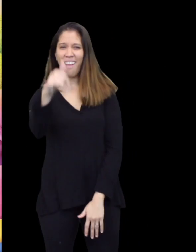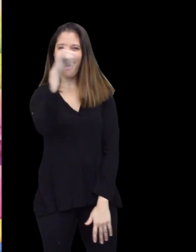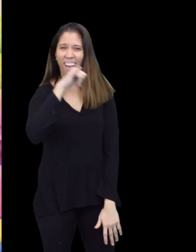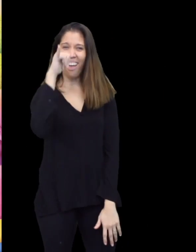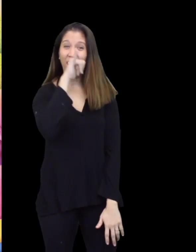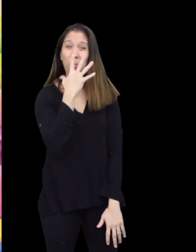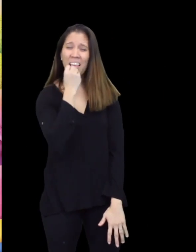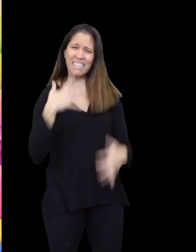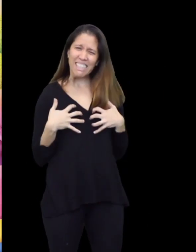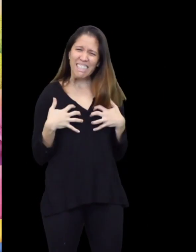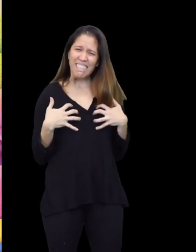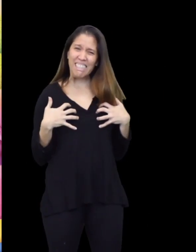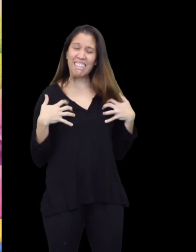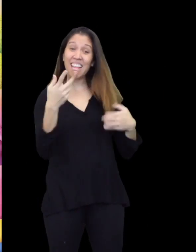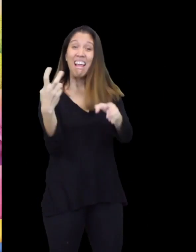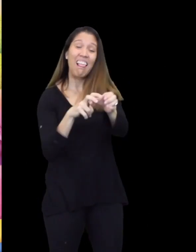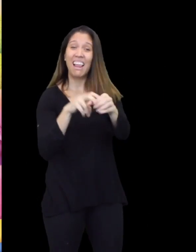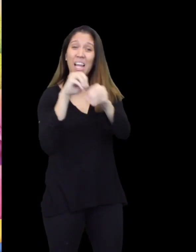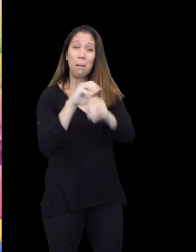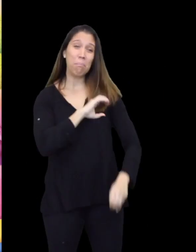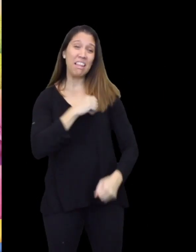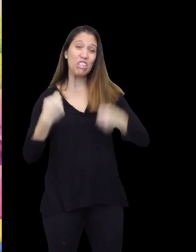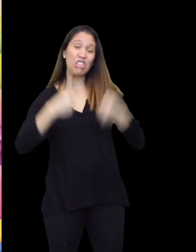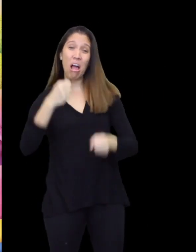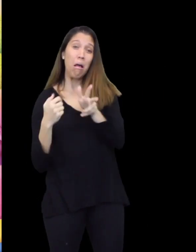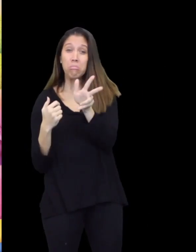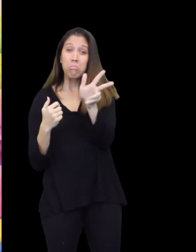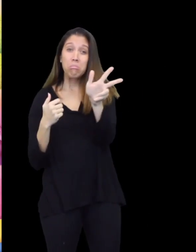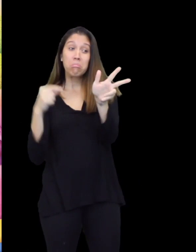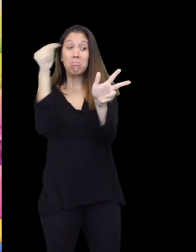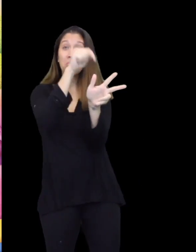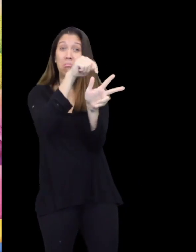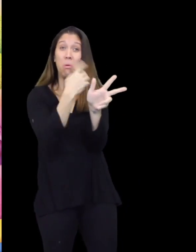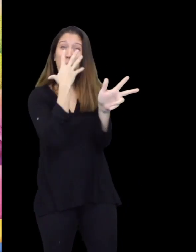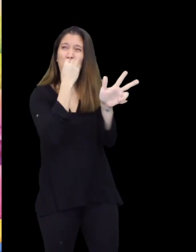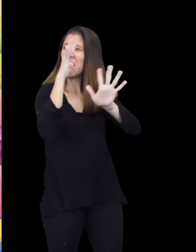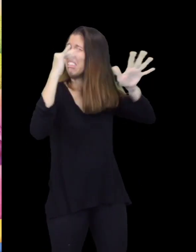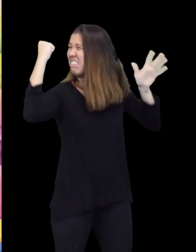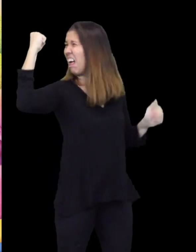Whoa! The Wolf was so angry! As he was sitting inside the police cart, he shouted..